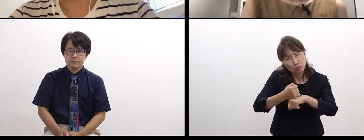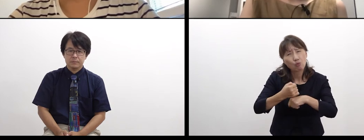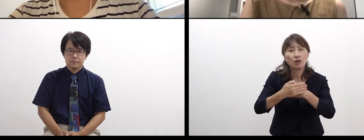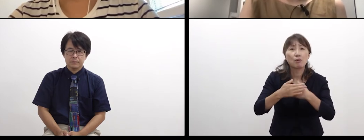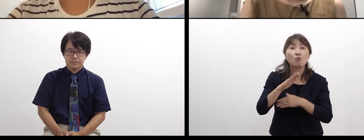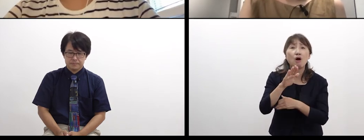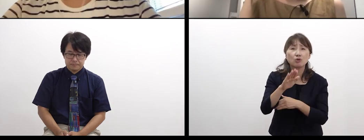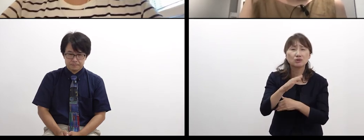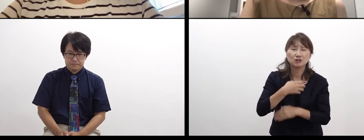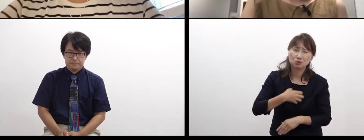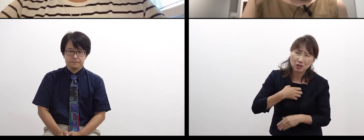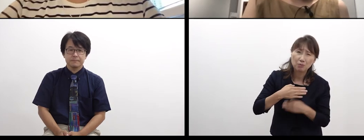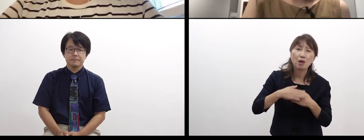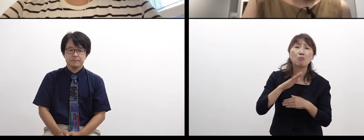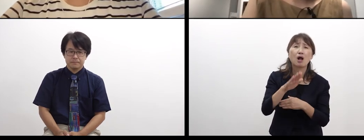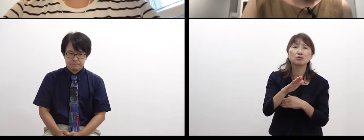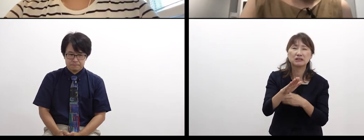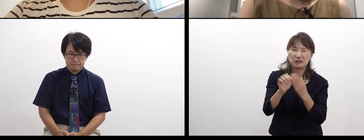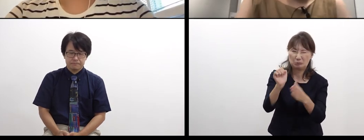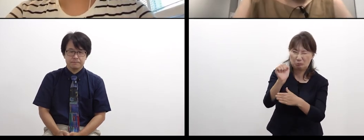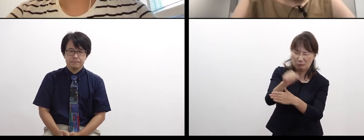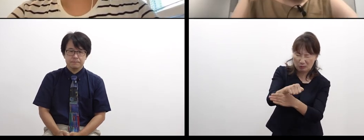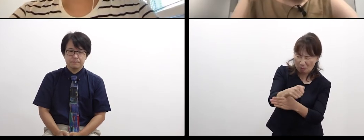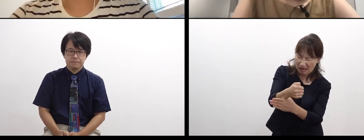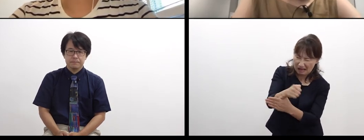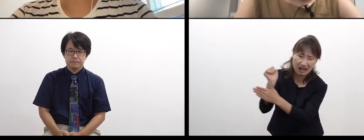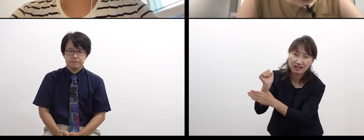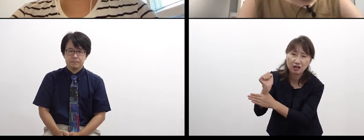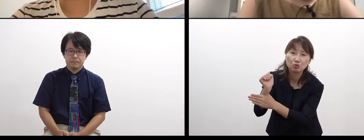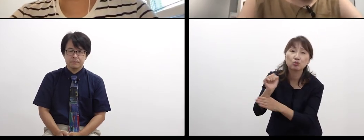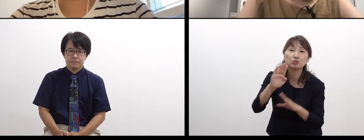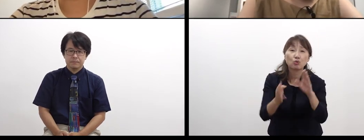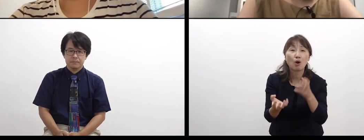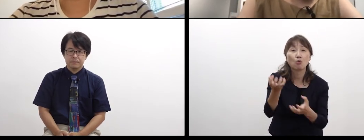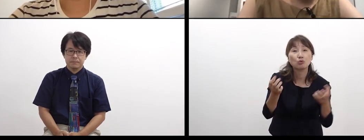or a feeling that we cannot be positive to.